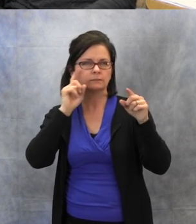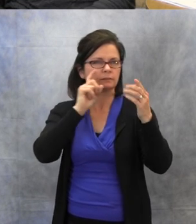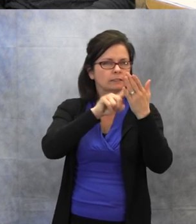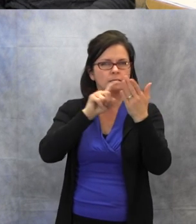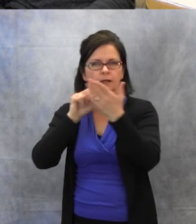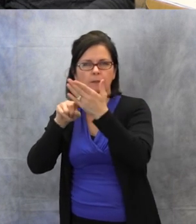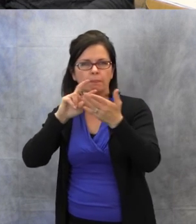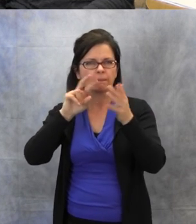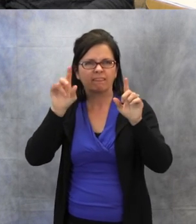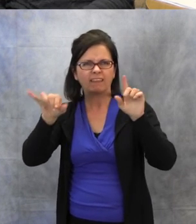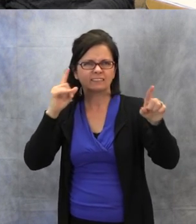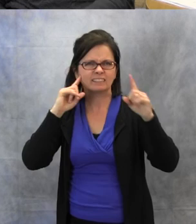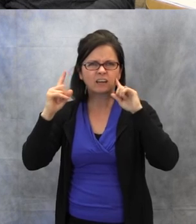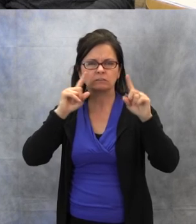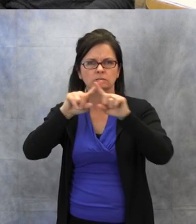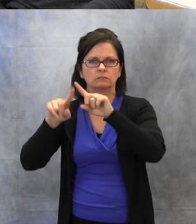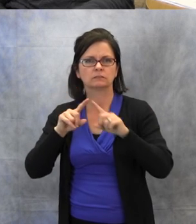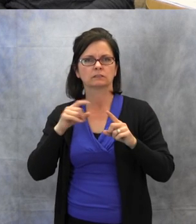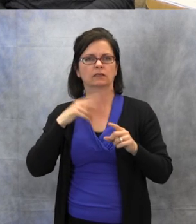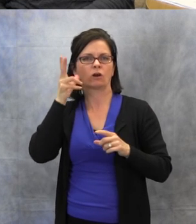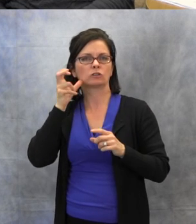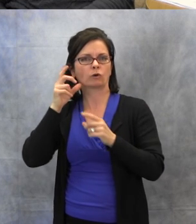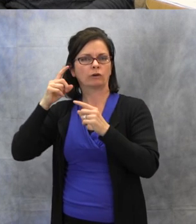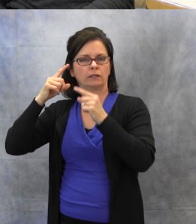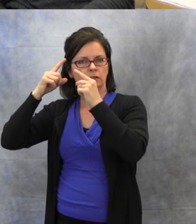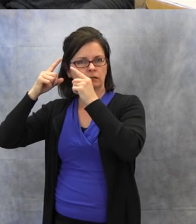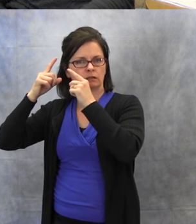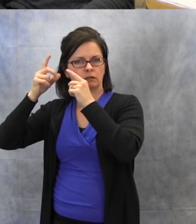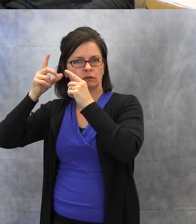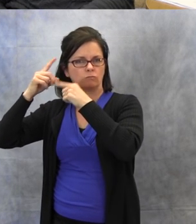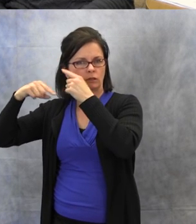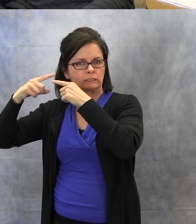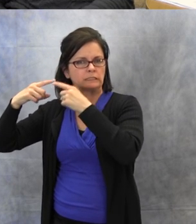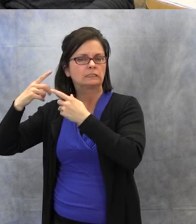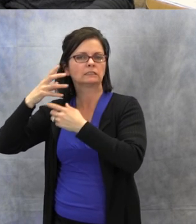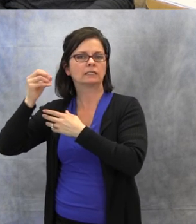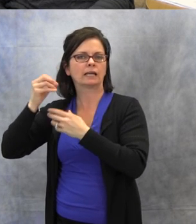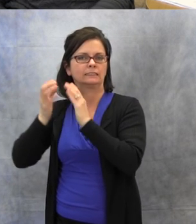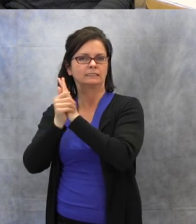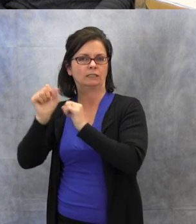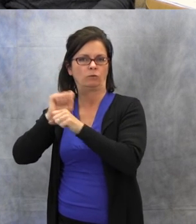Another big part of working with Deaf and hard of hearing students within the mainstream